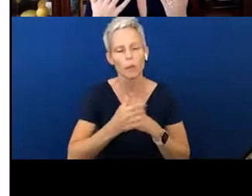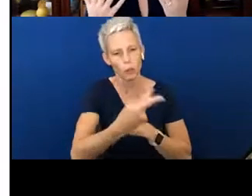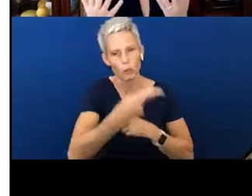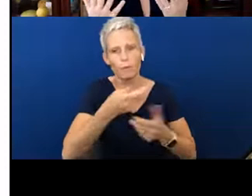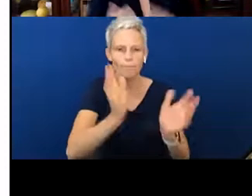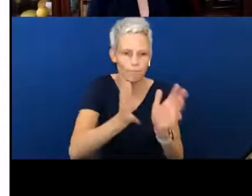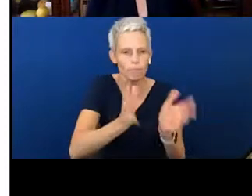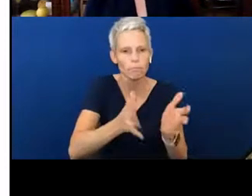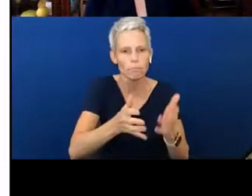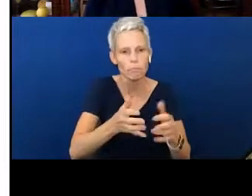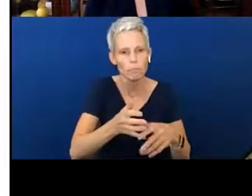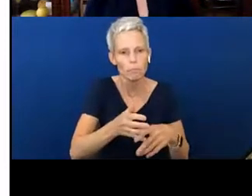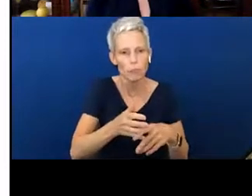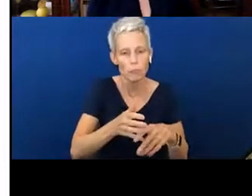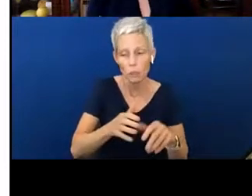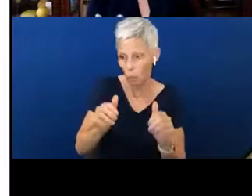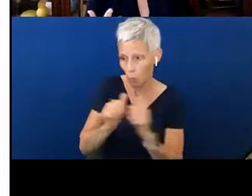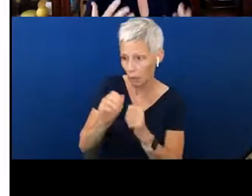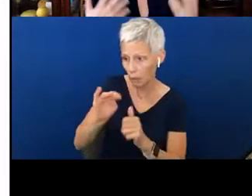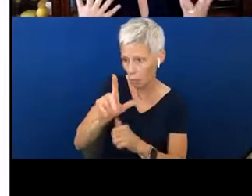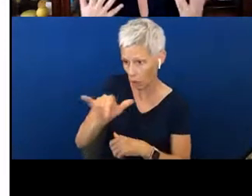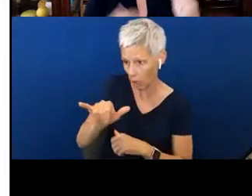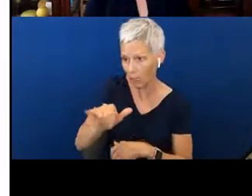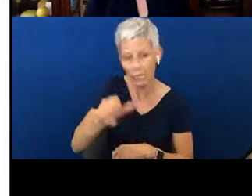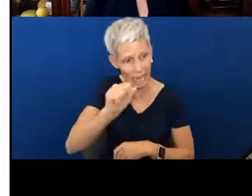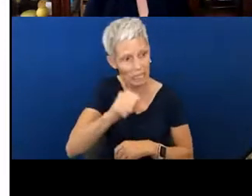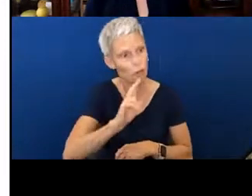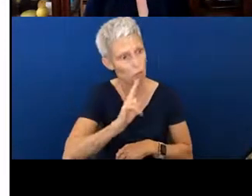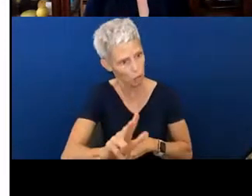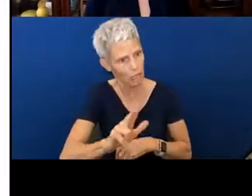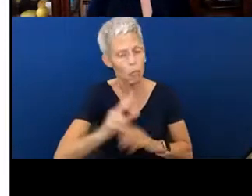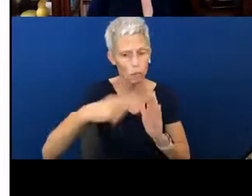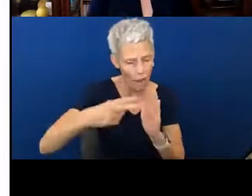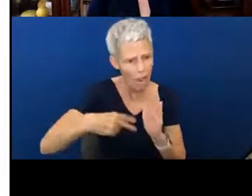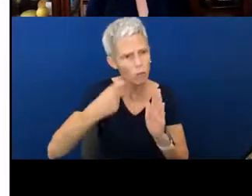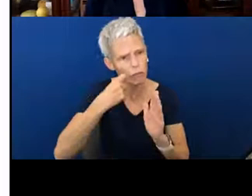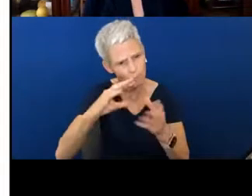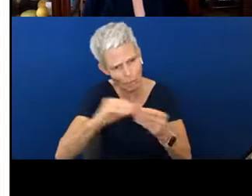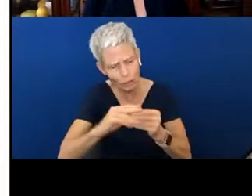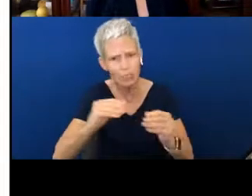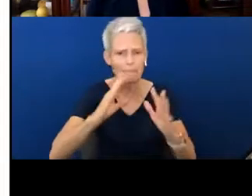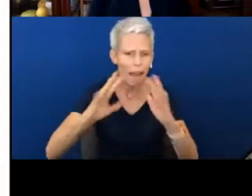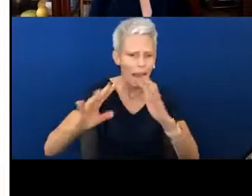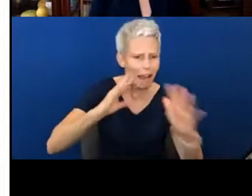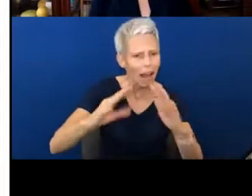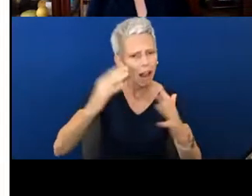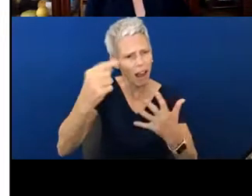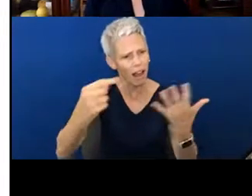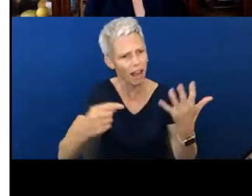did you do this with Molly?” Well, I have a 3 year old. Yeah, we read, just like I talked about, we sang songs, we did all of that. She's like, “Okay, let's talk about singing.”